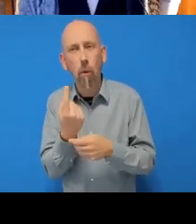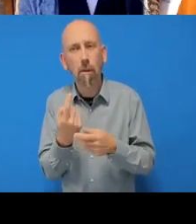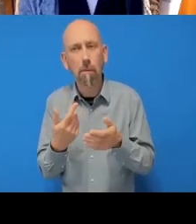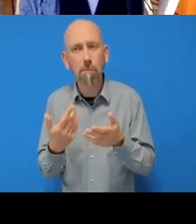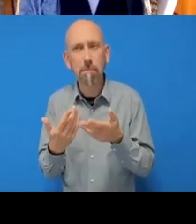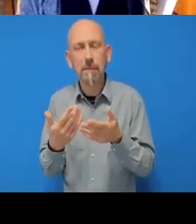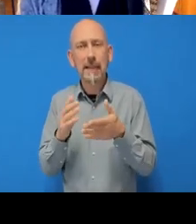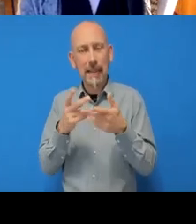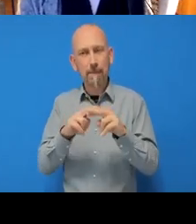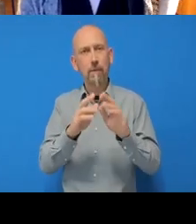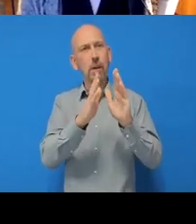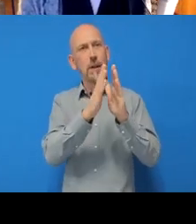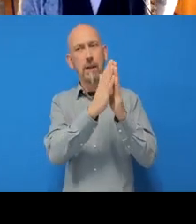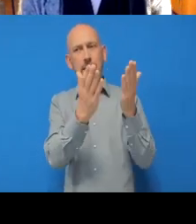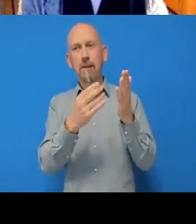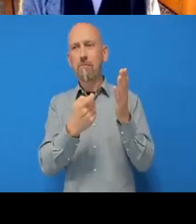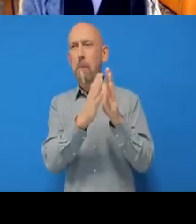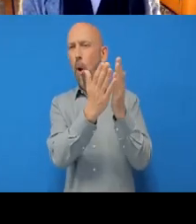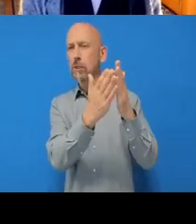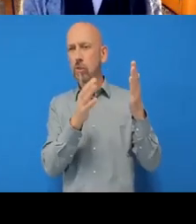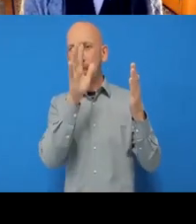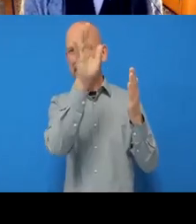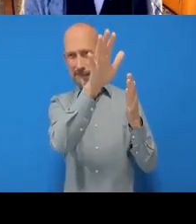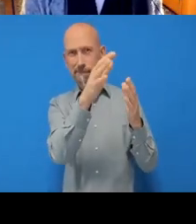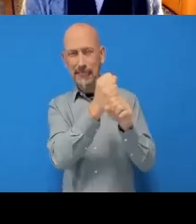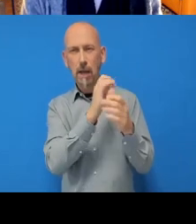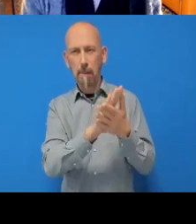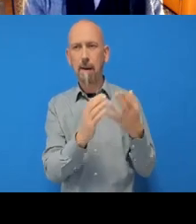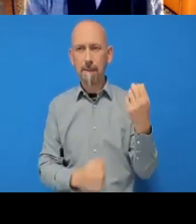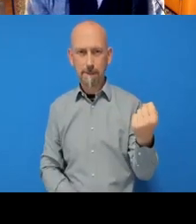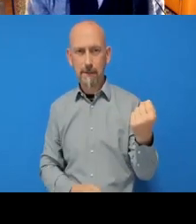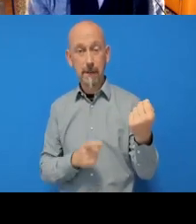already have a repository on GitHub that is not connected to your local computer